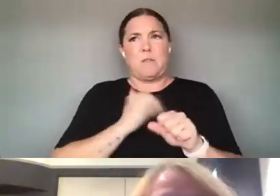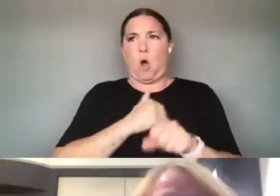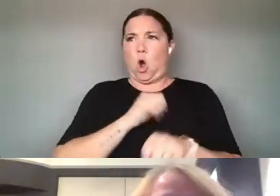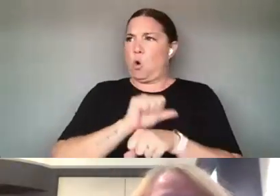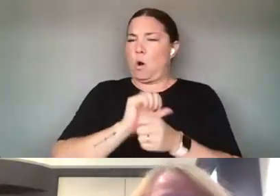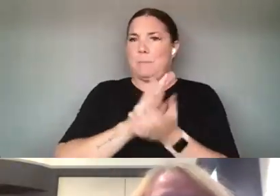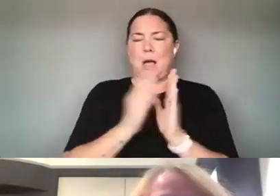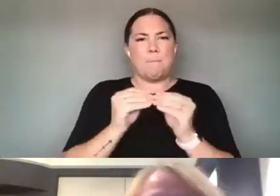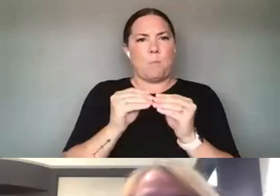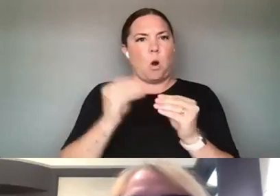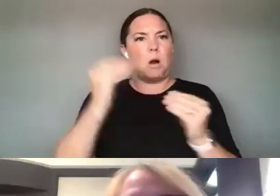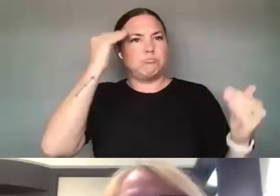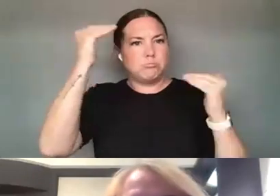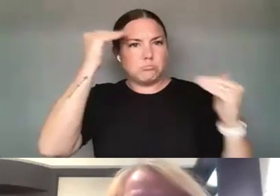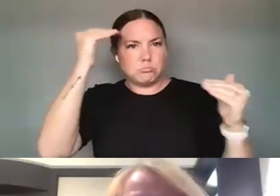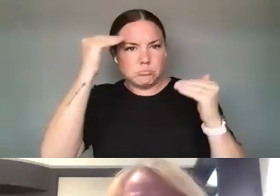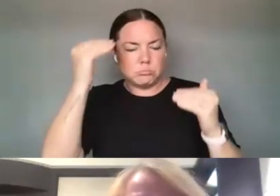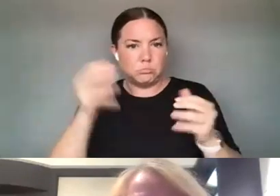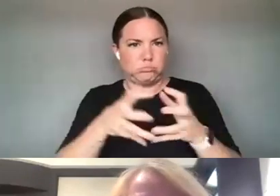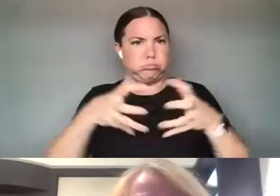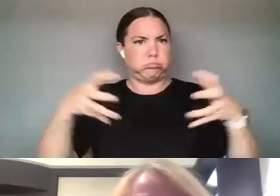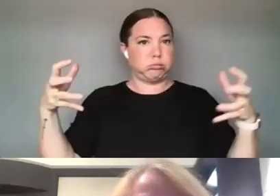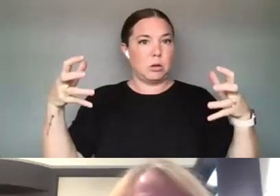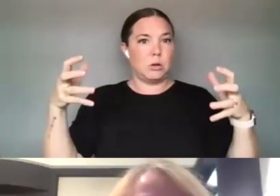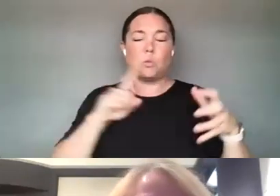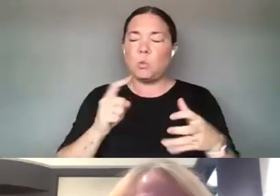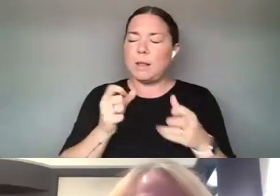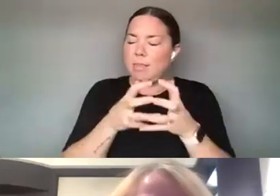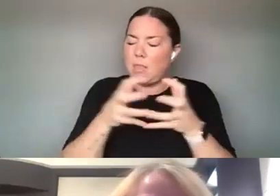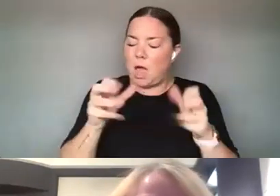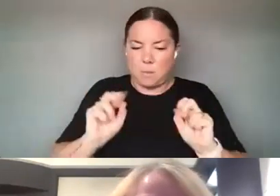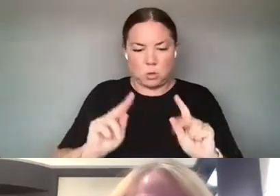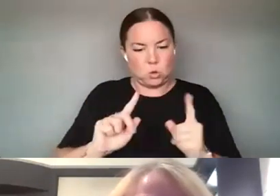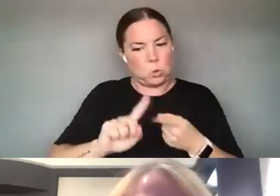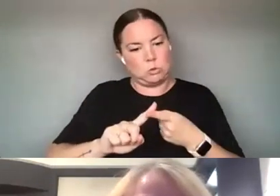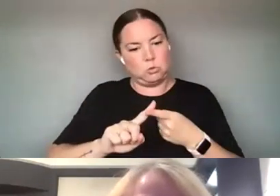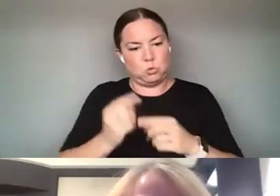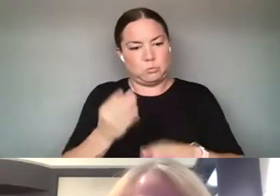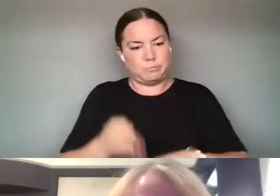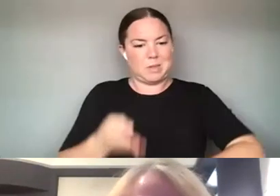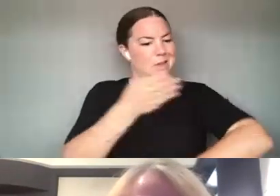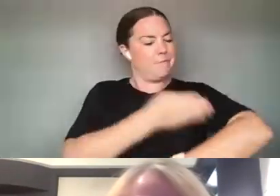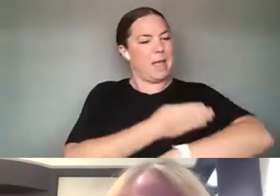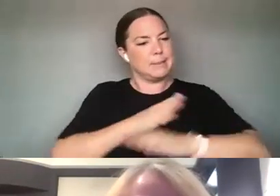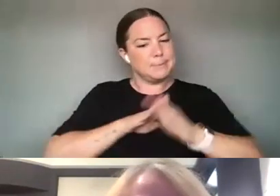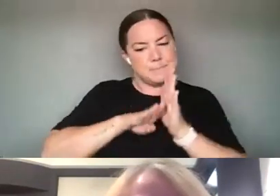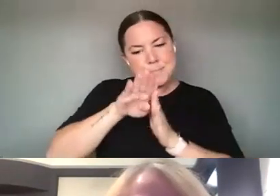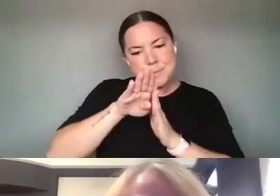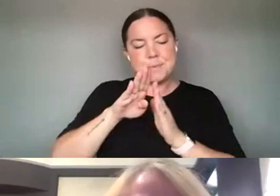ARE JUST TREMENDOUS OPPORTUNITIES TO ADVANCE ALL KINDS OF, KIND OF SOCIAL ISSUES, ARTISTIC ISSUES.